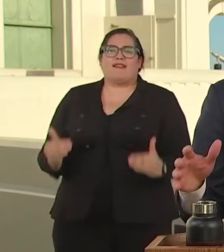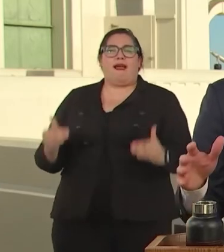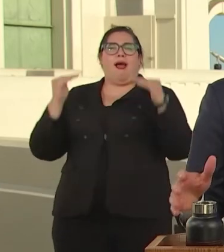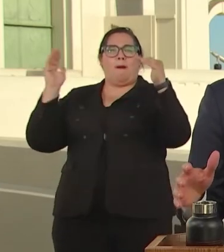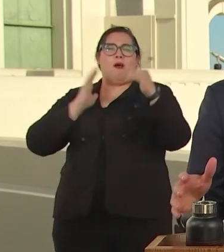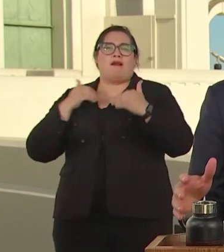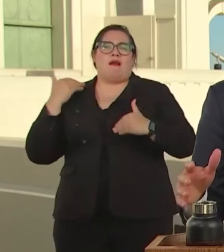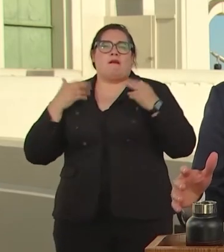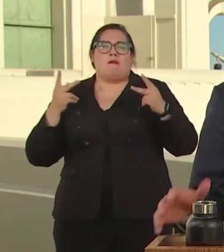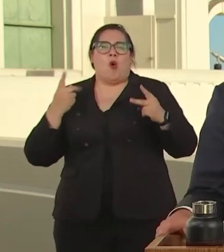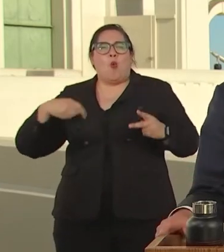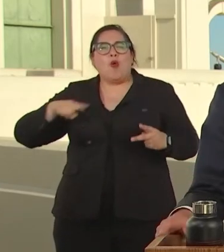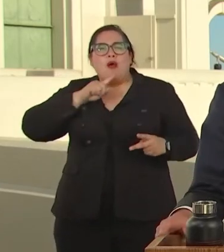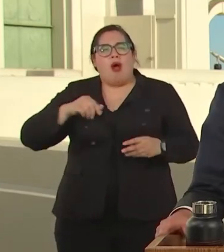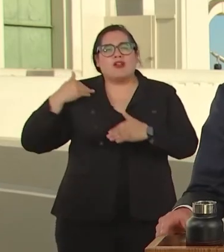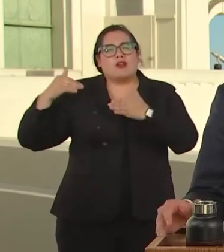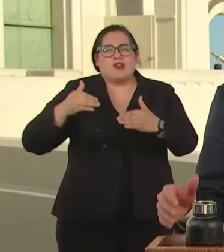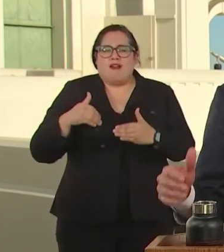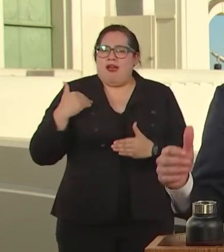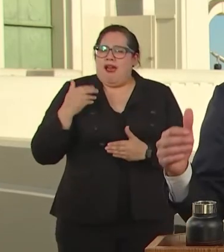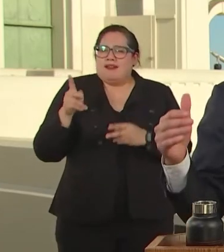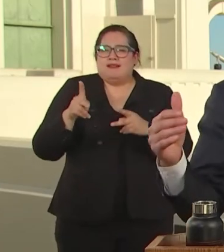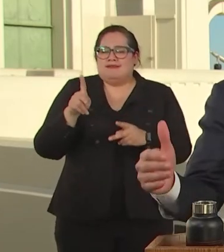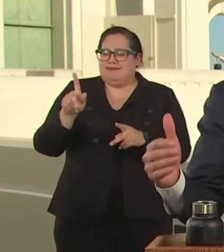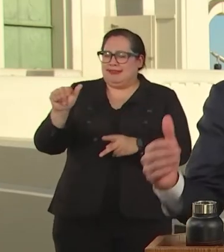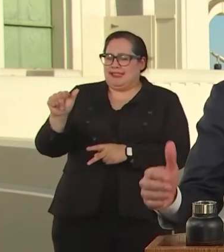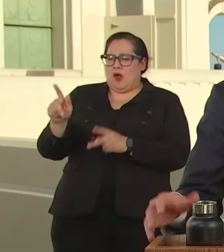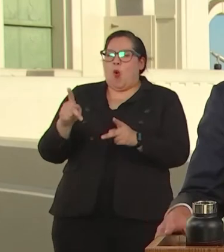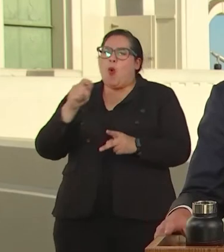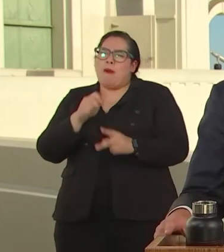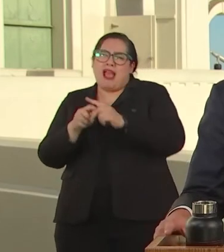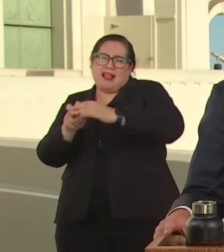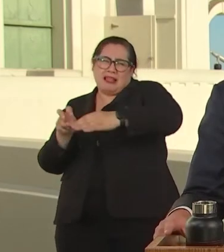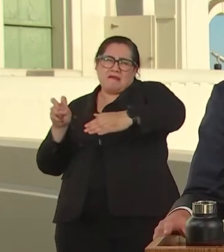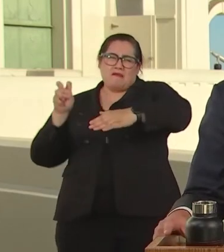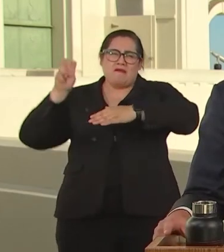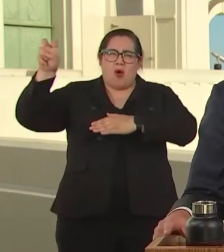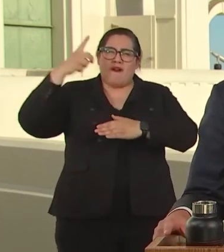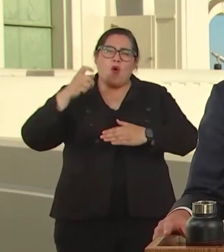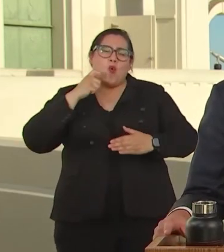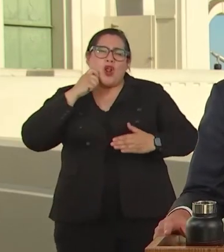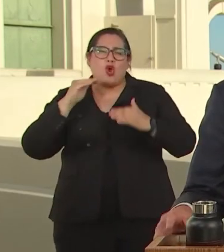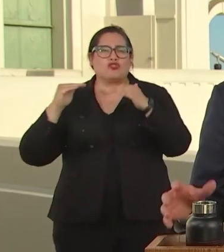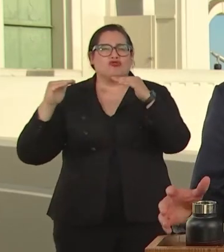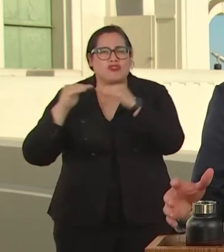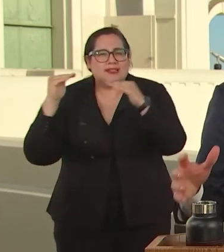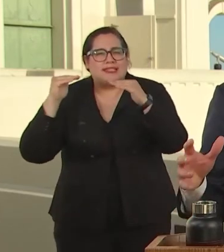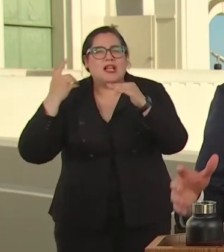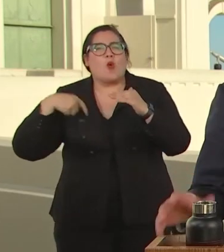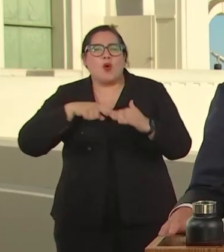WE WILL MAKE THE LEAP FORWARD FOR RACIAL JUSTICE. WE'RE THE GENERATION OF ANGELINOS WHO WILL LEAVE HINLD